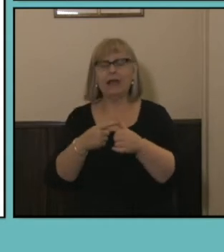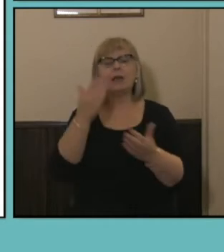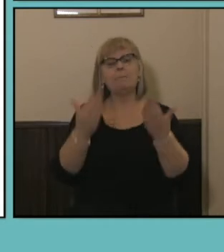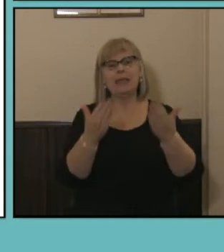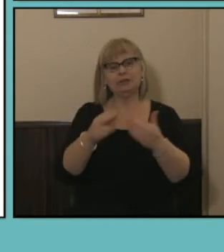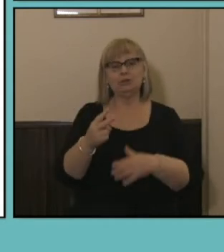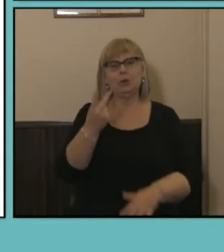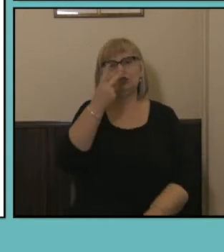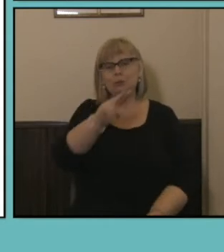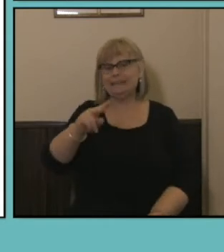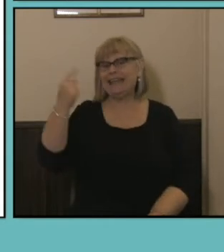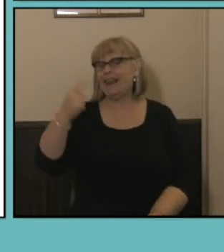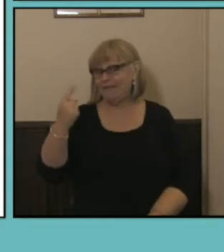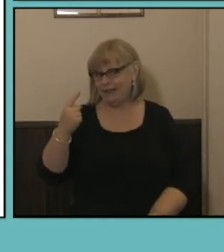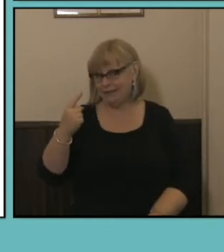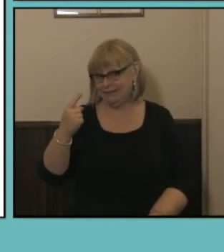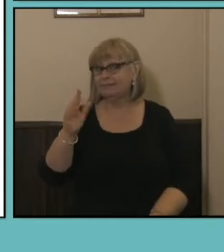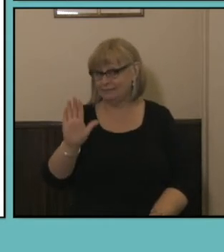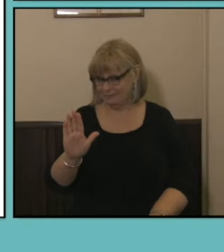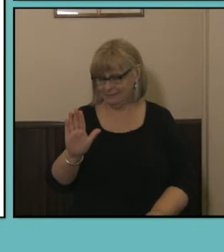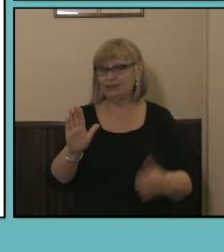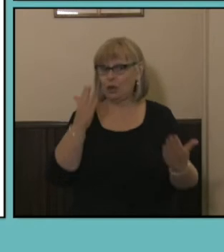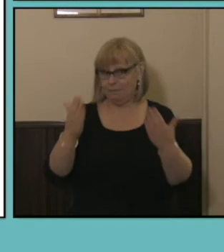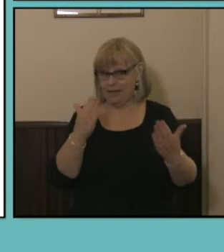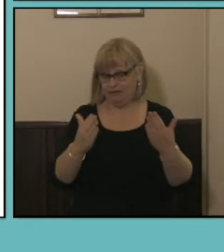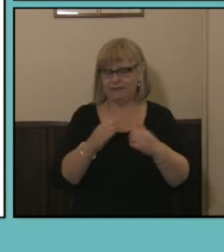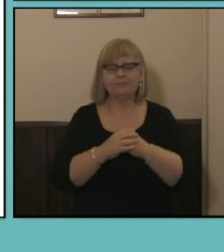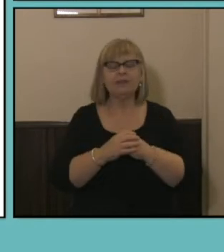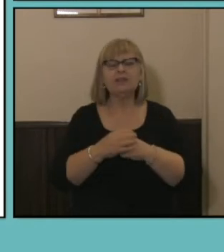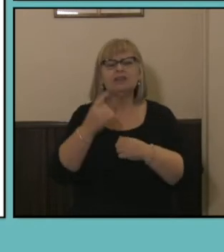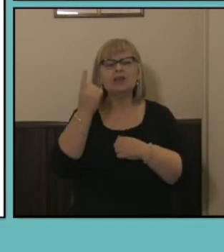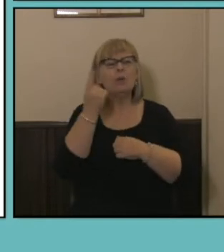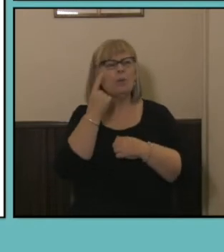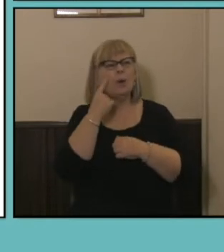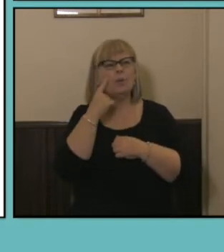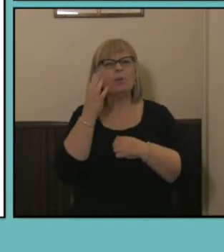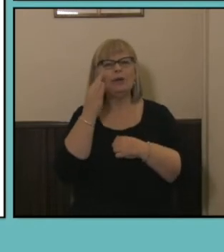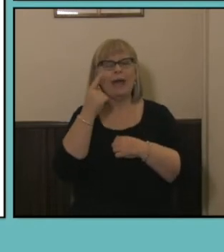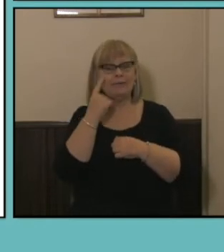2011 Census. So it's important when you're looking at slides like this and